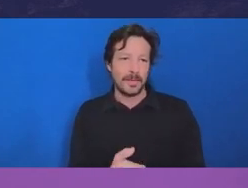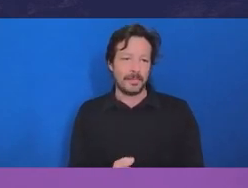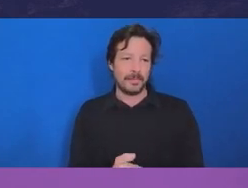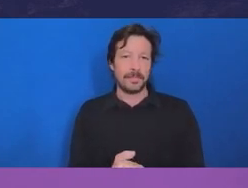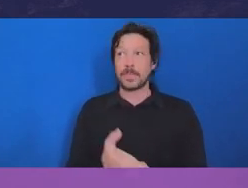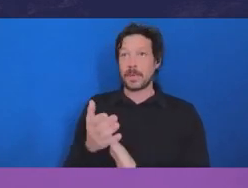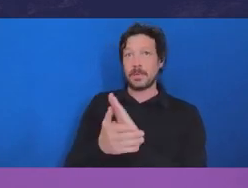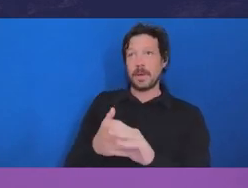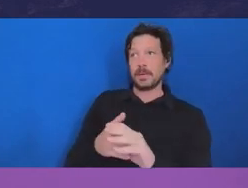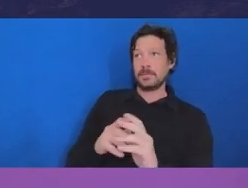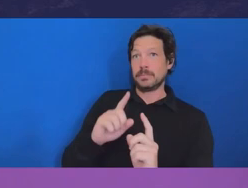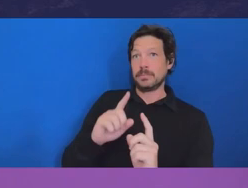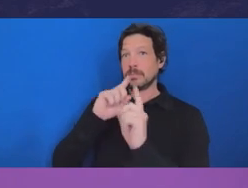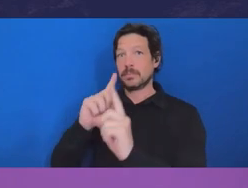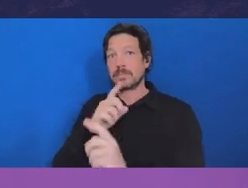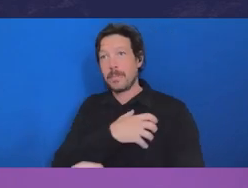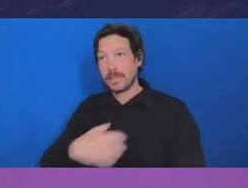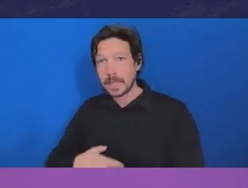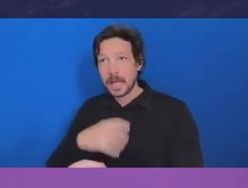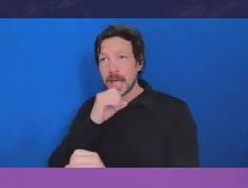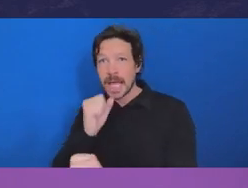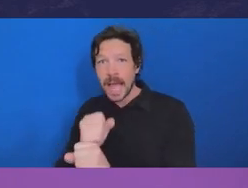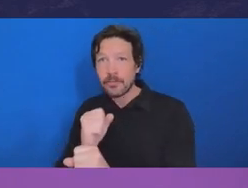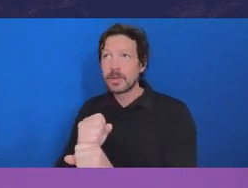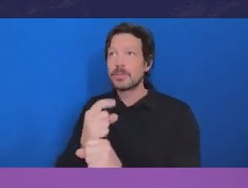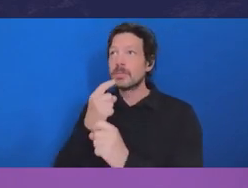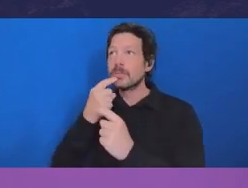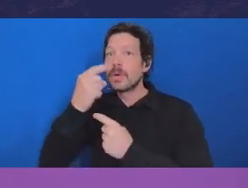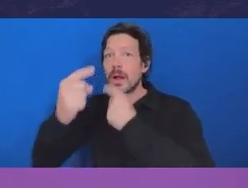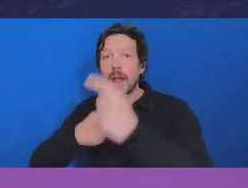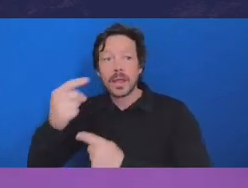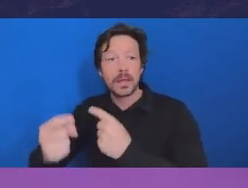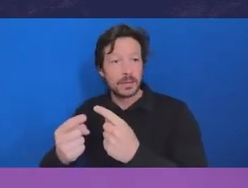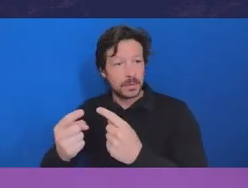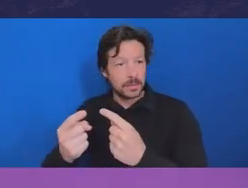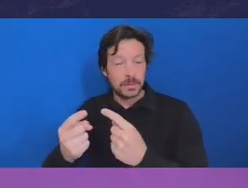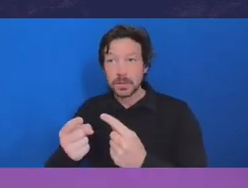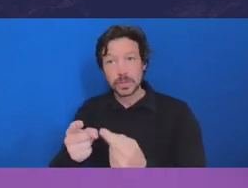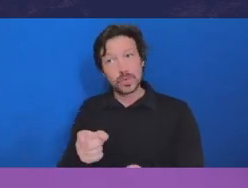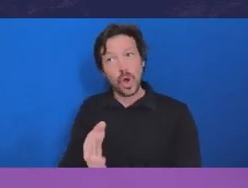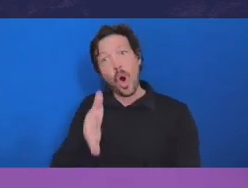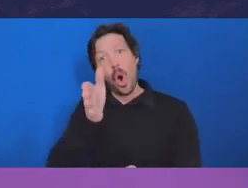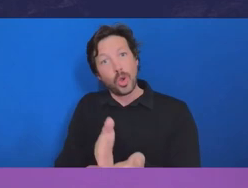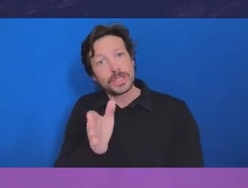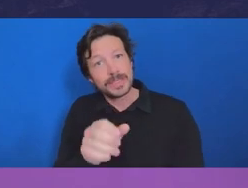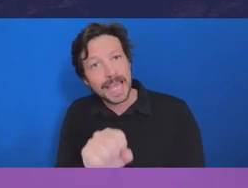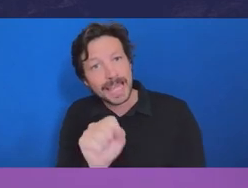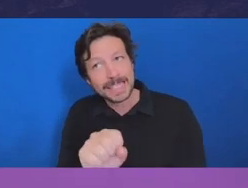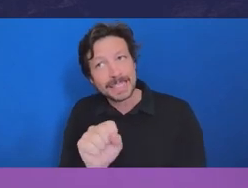what we're telling government is is honest. It's truthful that we haven't necessarily given them the whole truth.